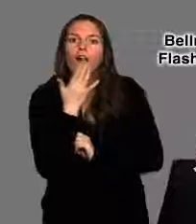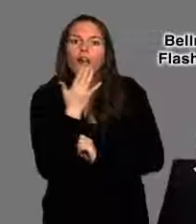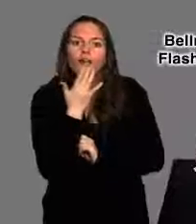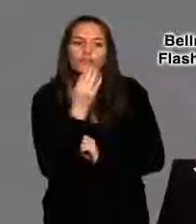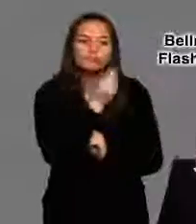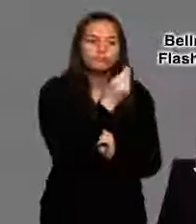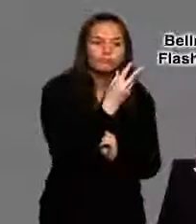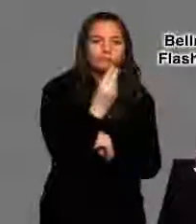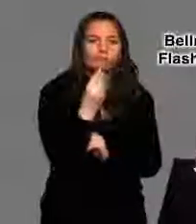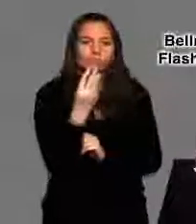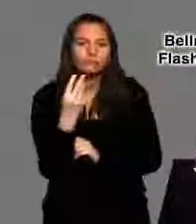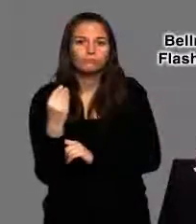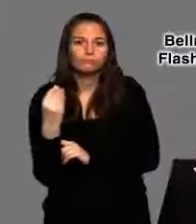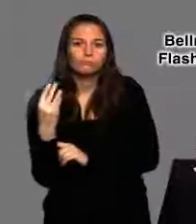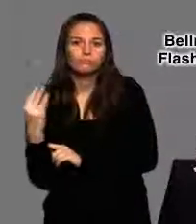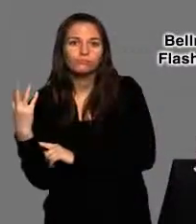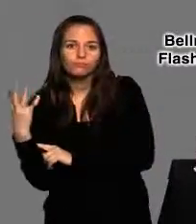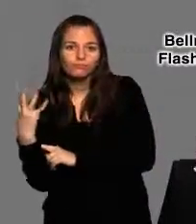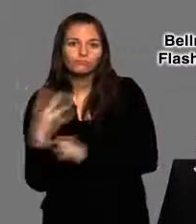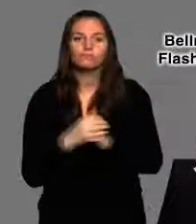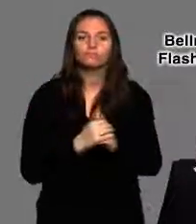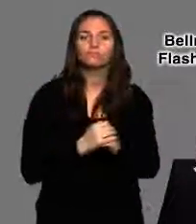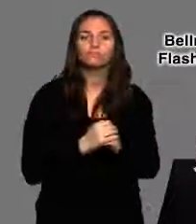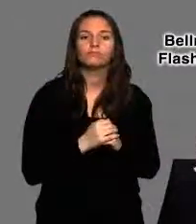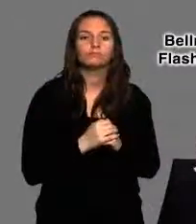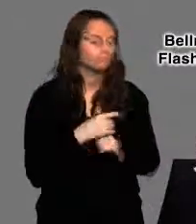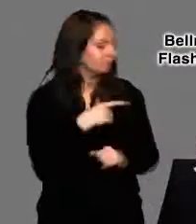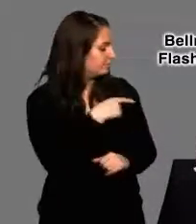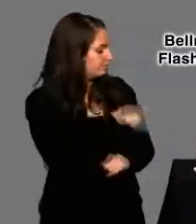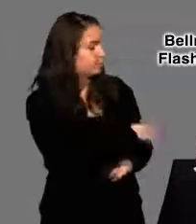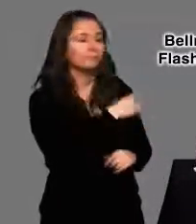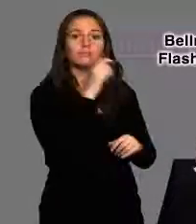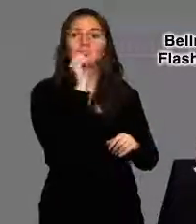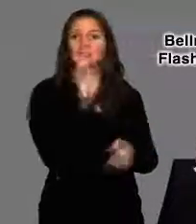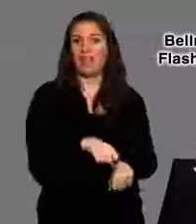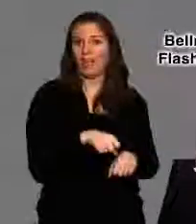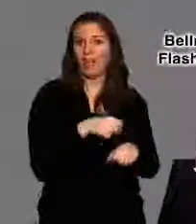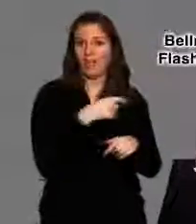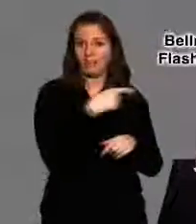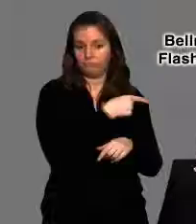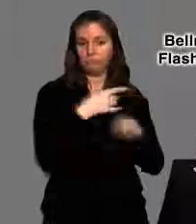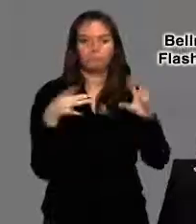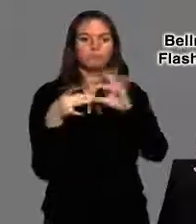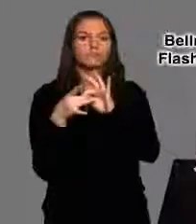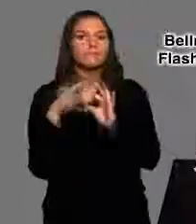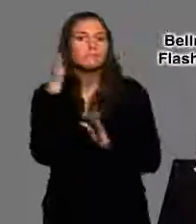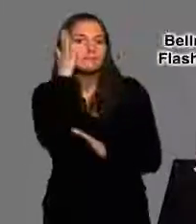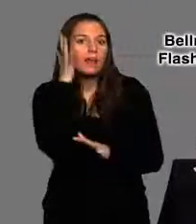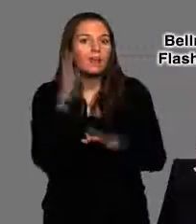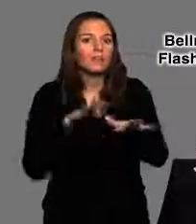with different coloured LED lights. Rest easy while you are sleeping -